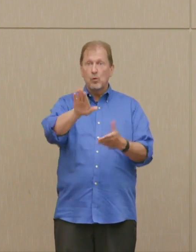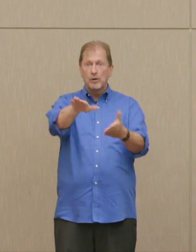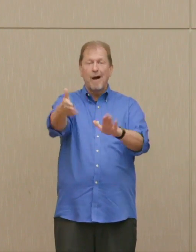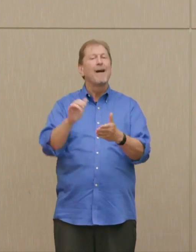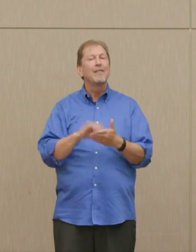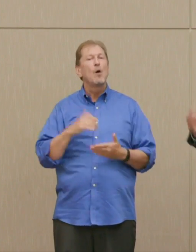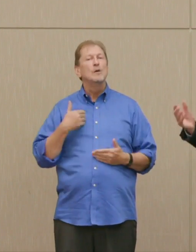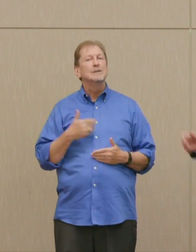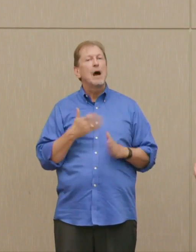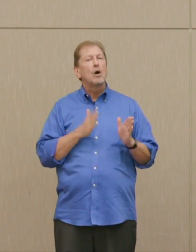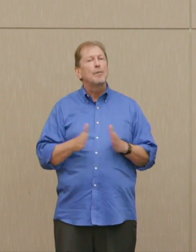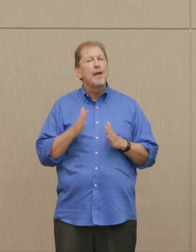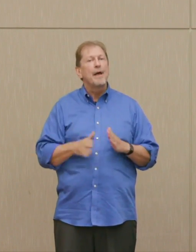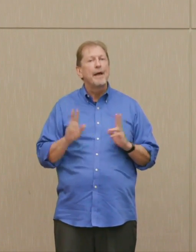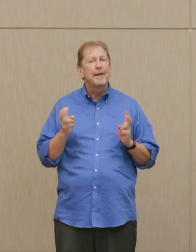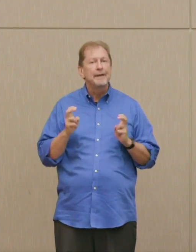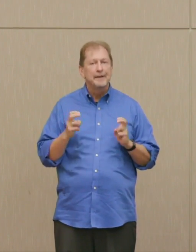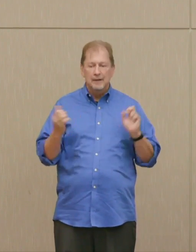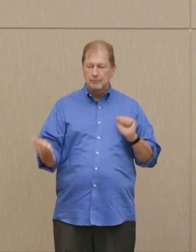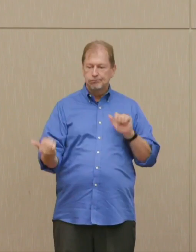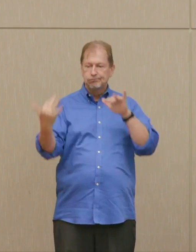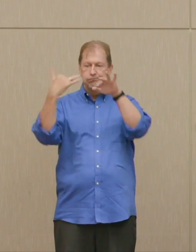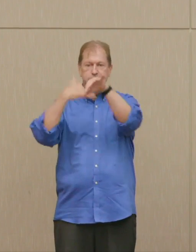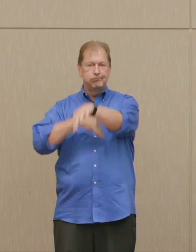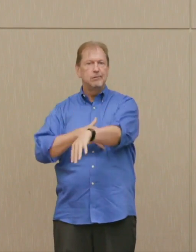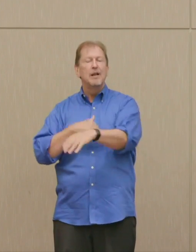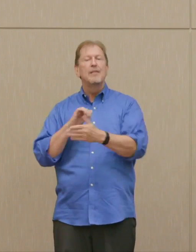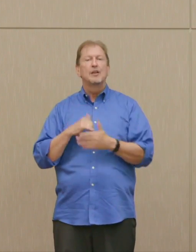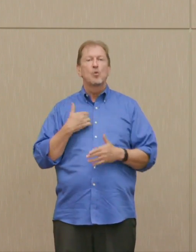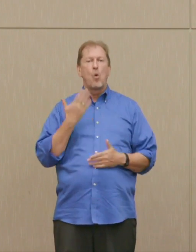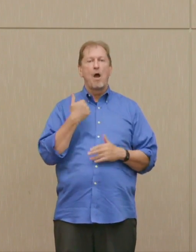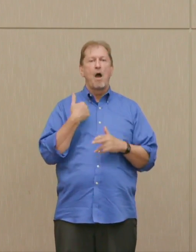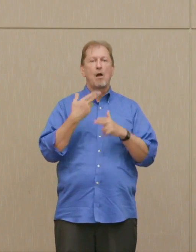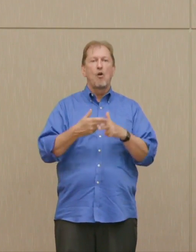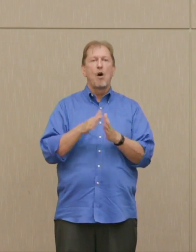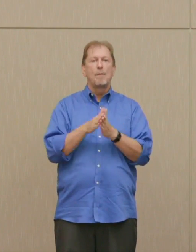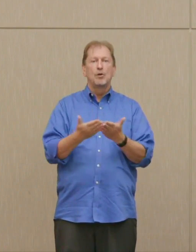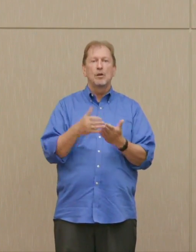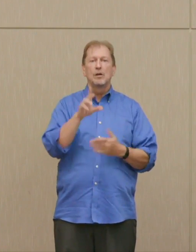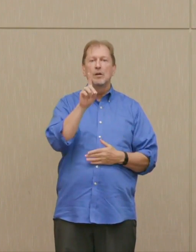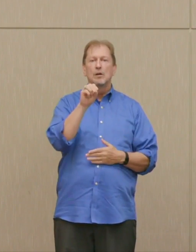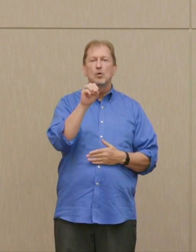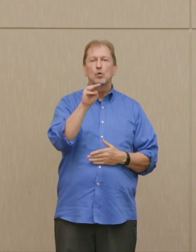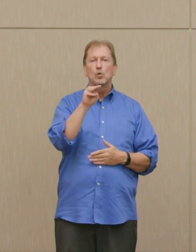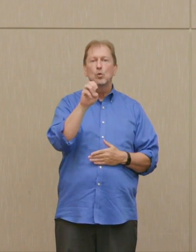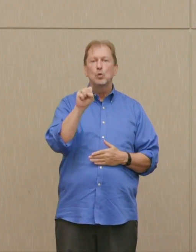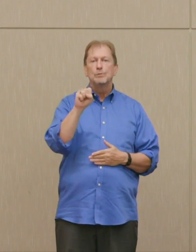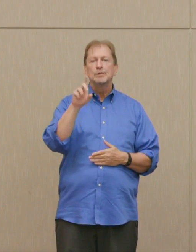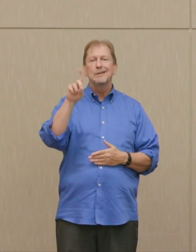That's what I call in my title A Dooms Day Machine, concept from my former colleague Herman Con.